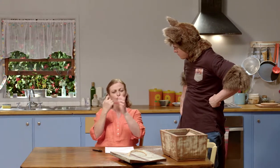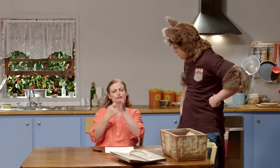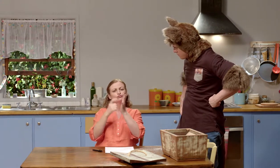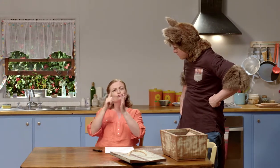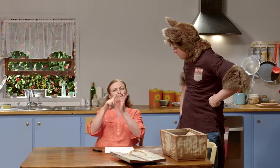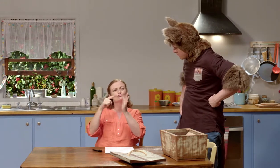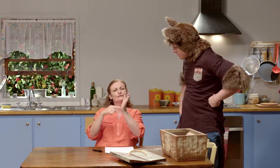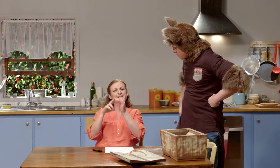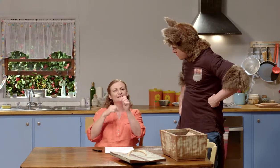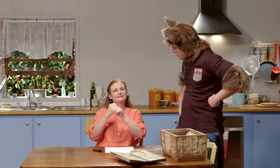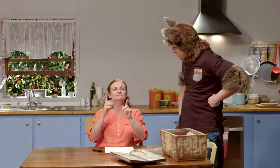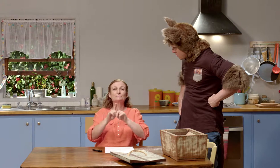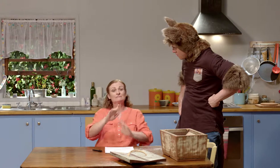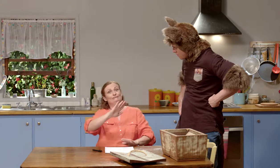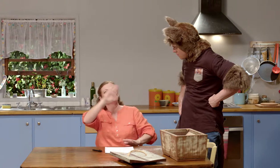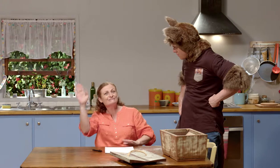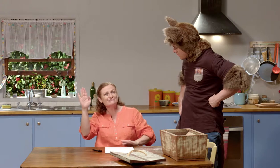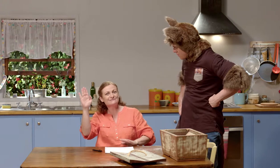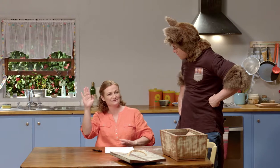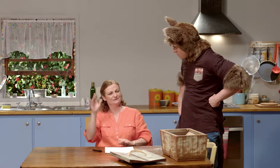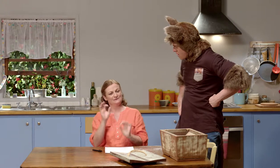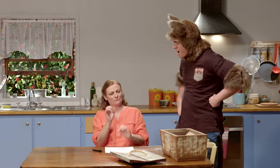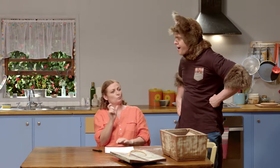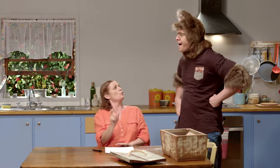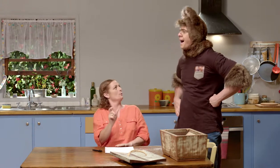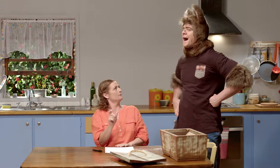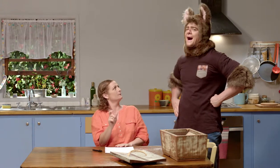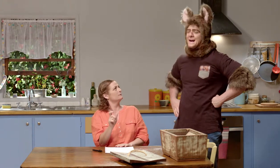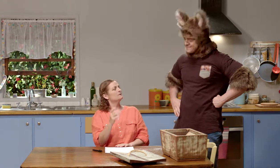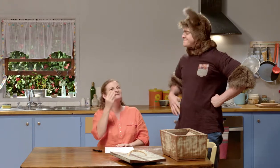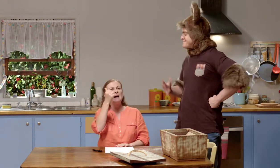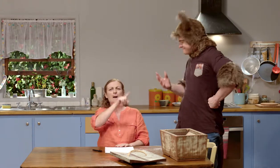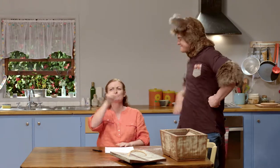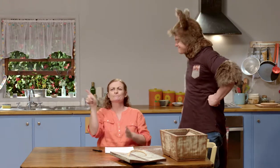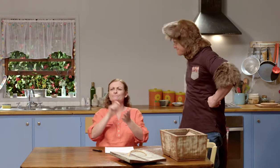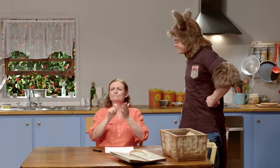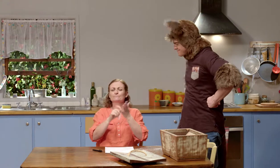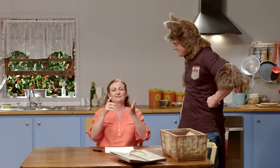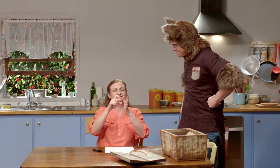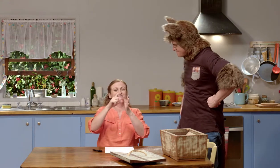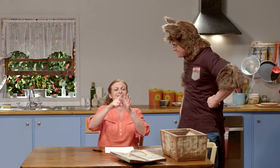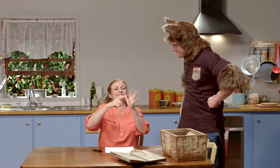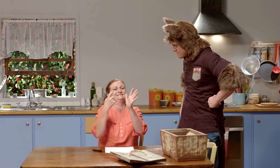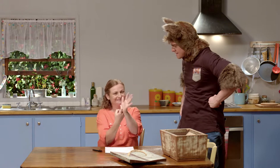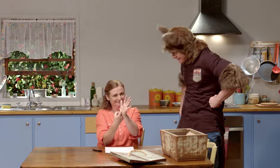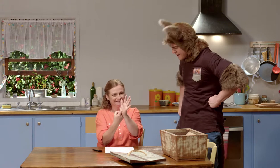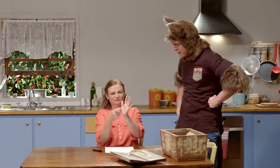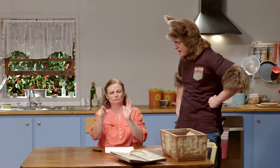like 'hello' or something nice. Some people will write, 'Dear',